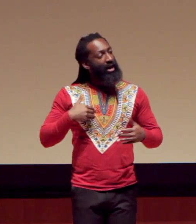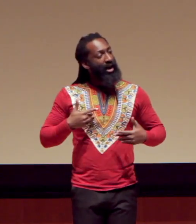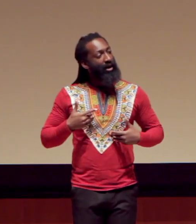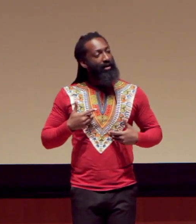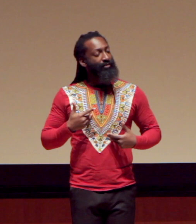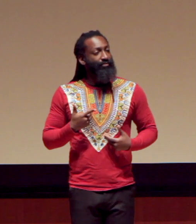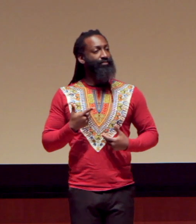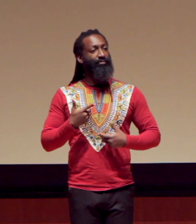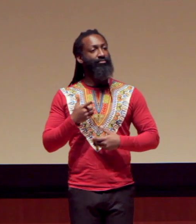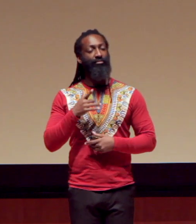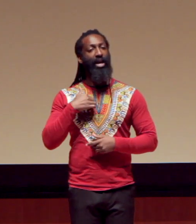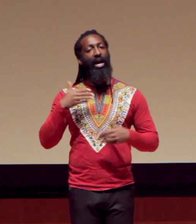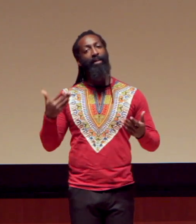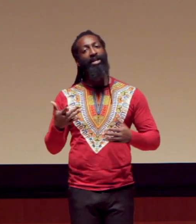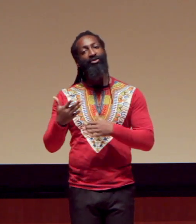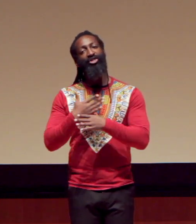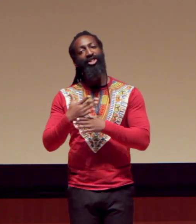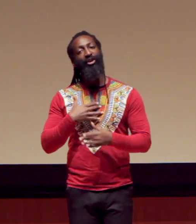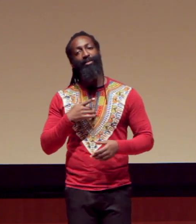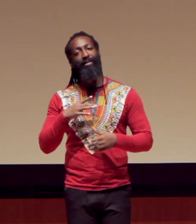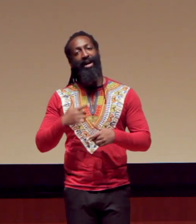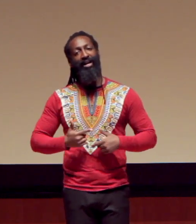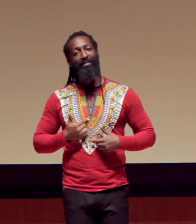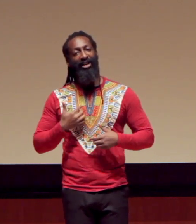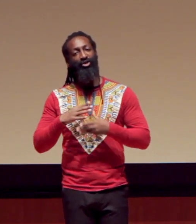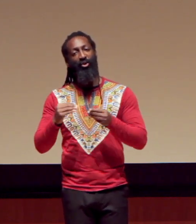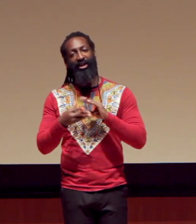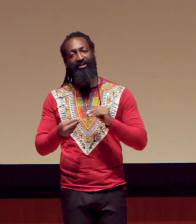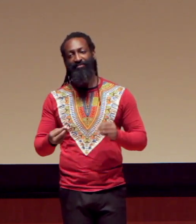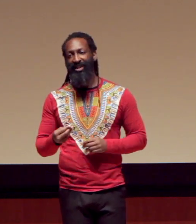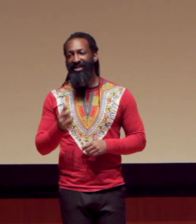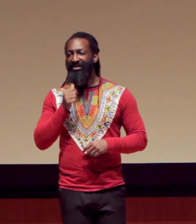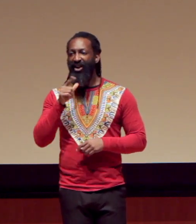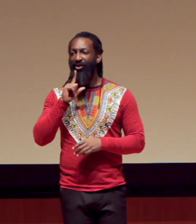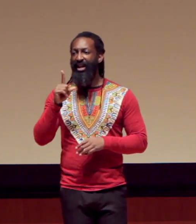But I’m really here just to share kind of my life story with you.